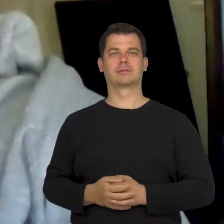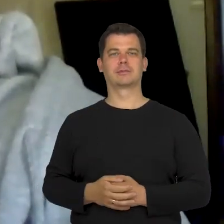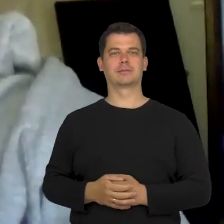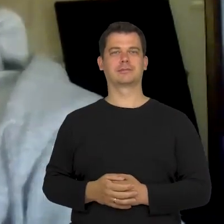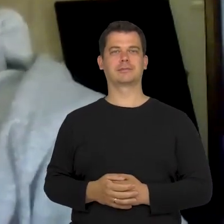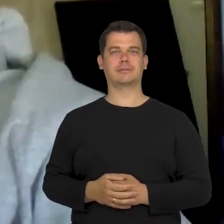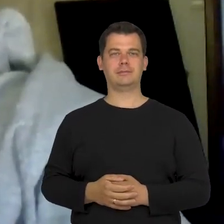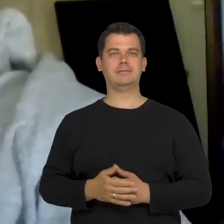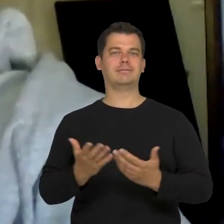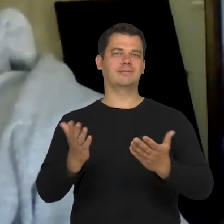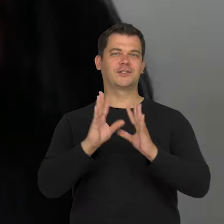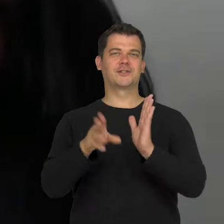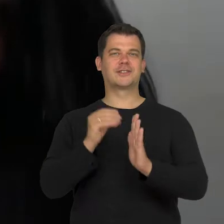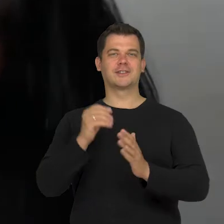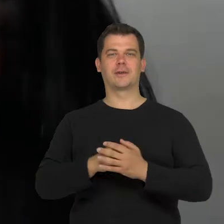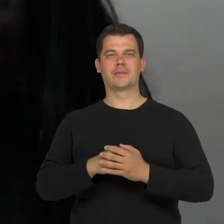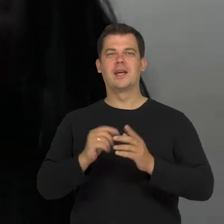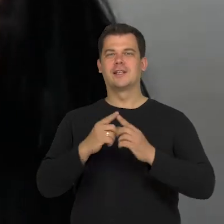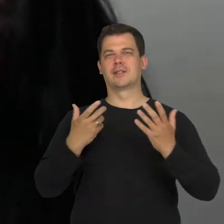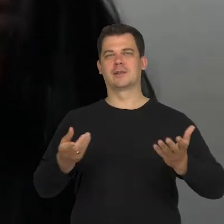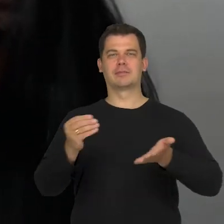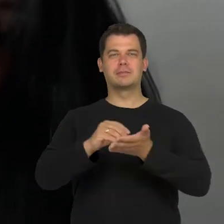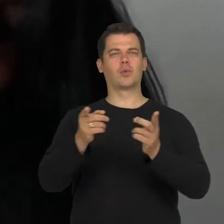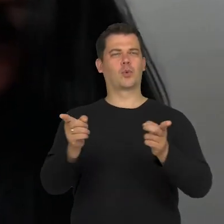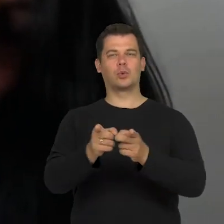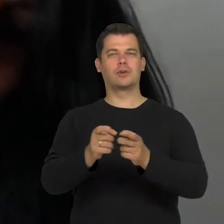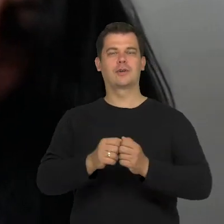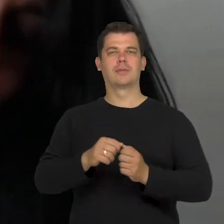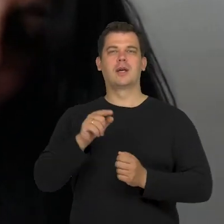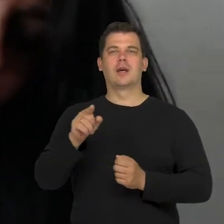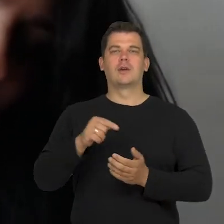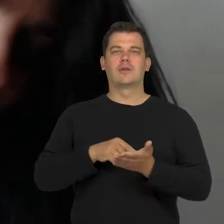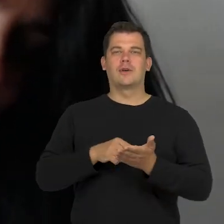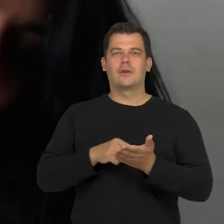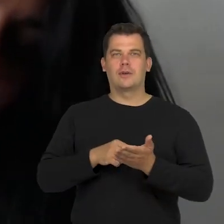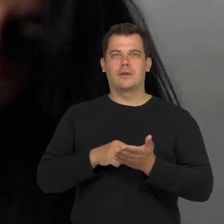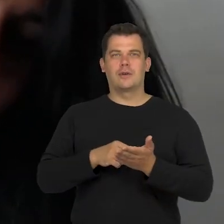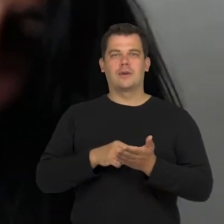That's it. I would like to add something to what Robet has said.